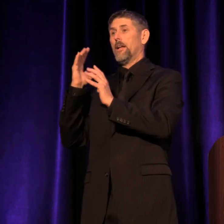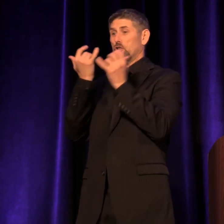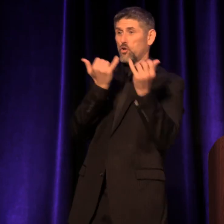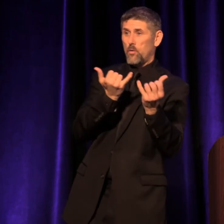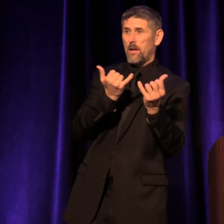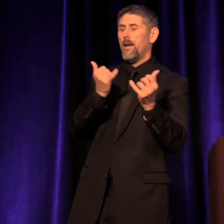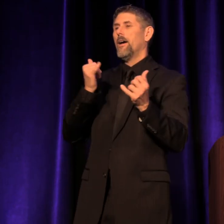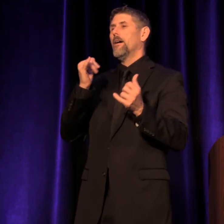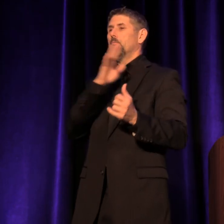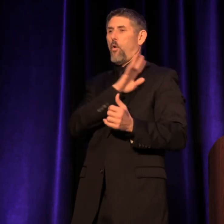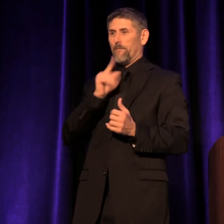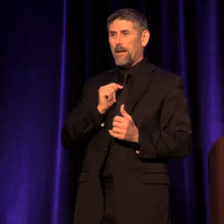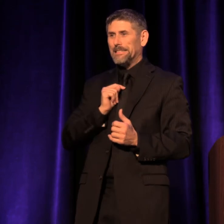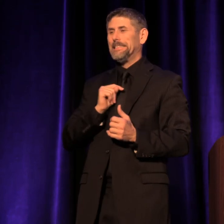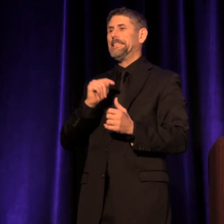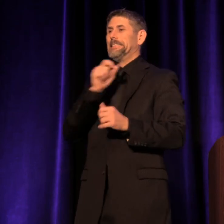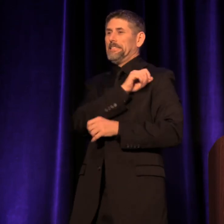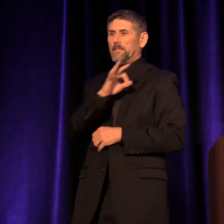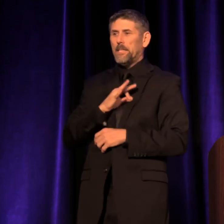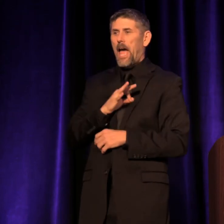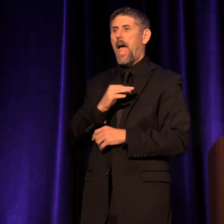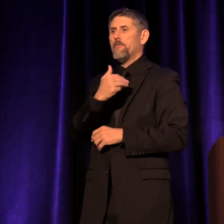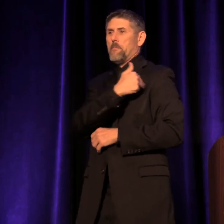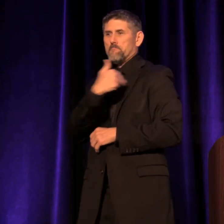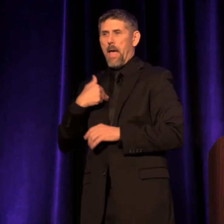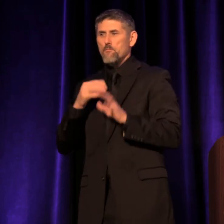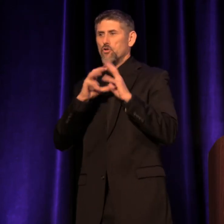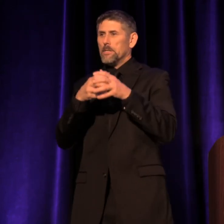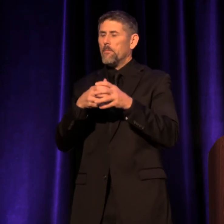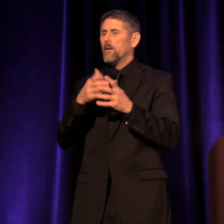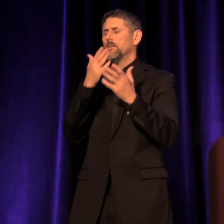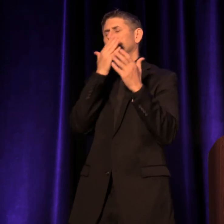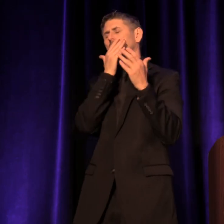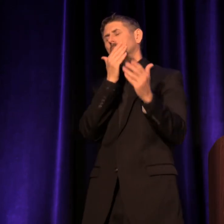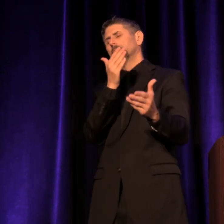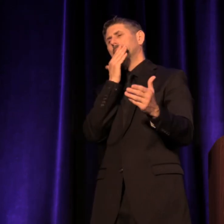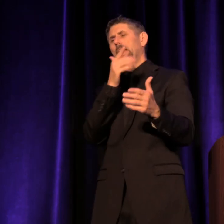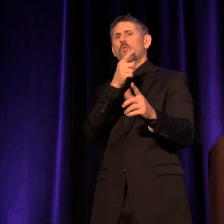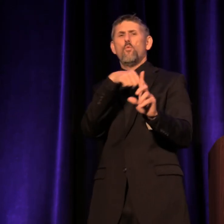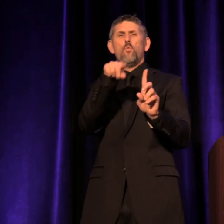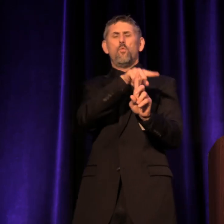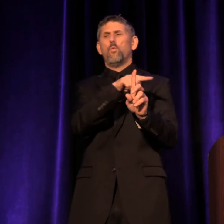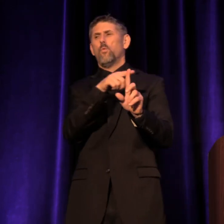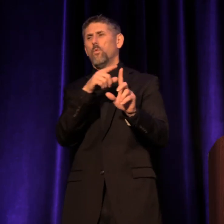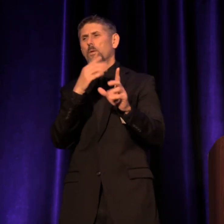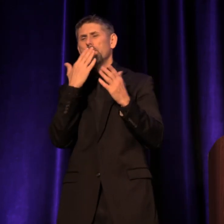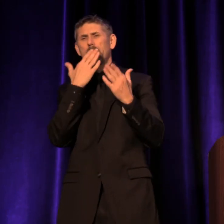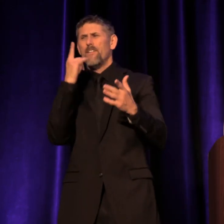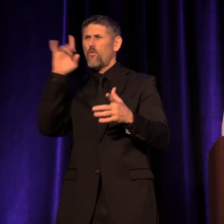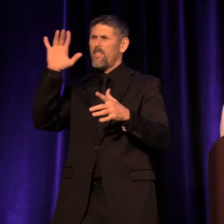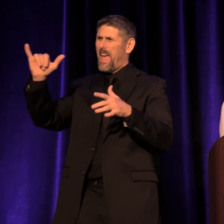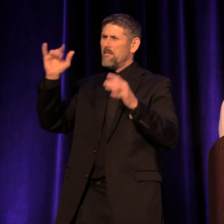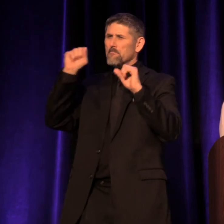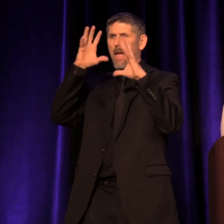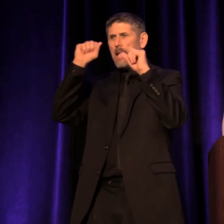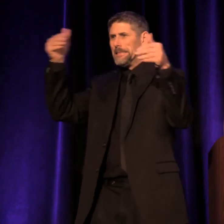the staff, the membership. Thank you, dear, wonderful, great, and for that incredible introduction,